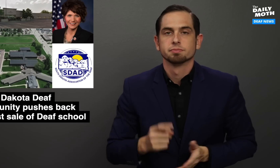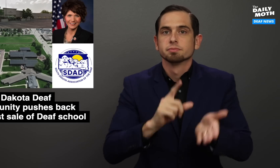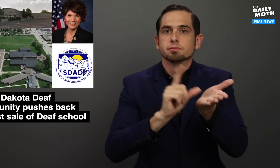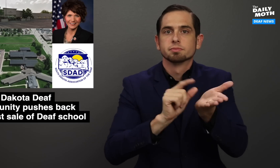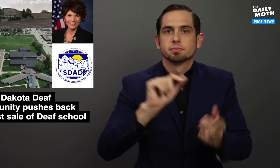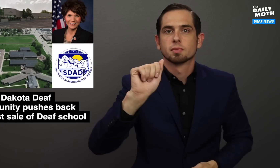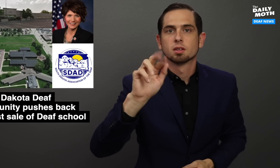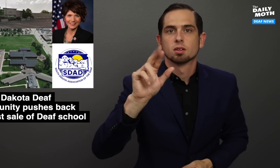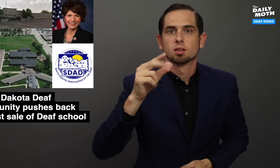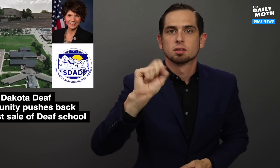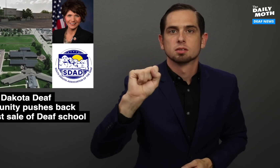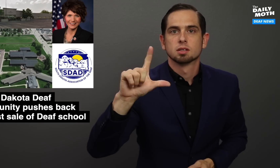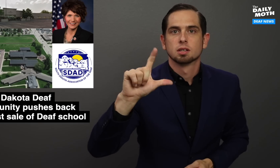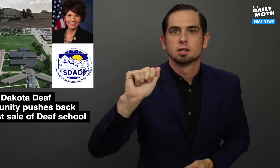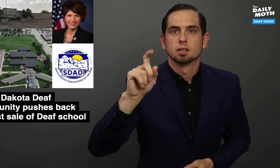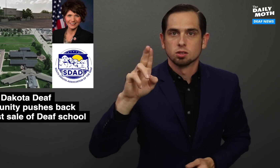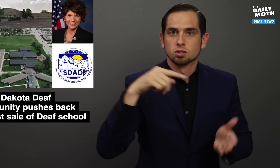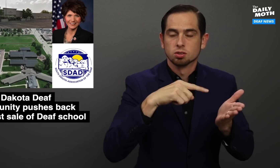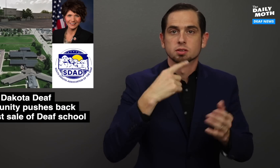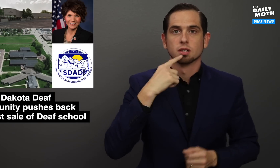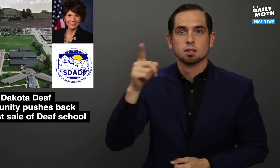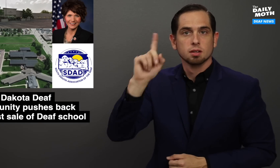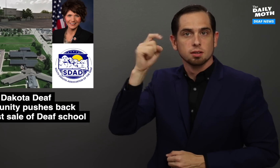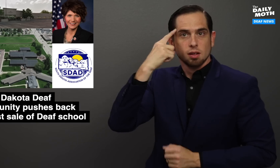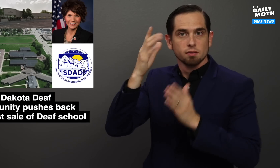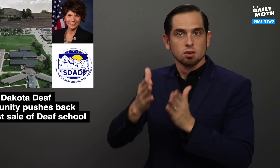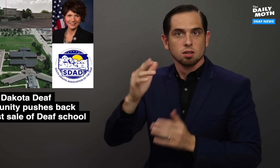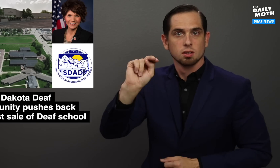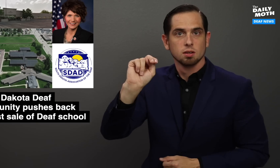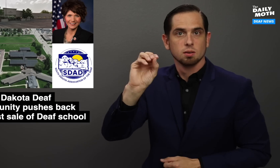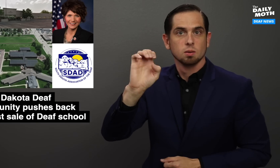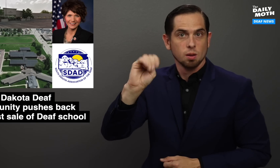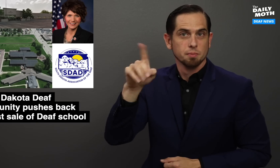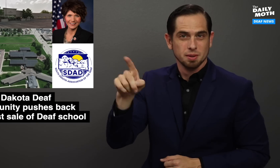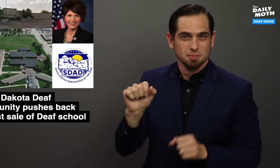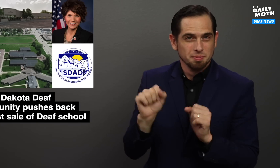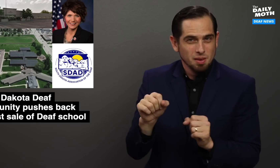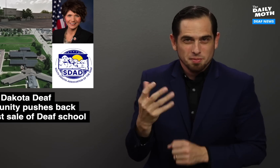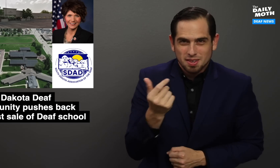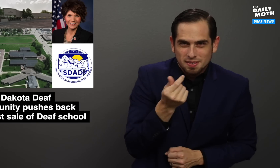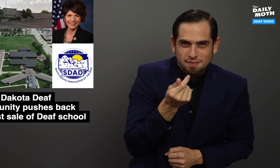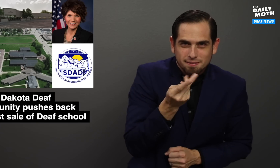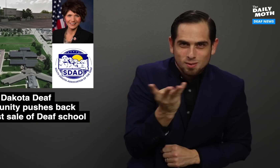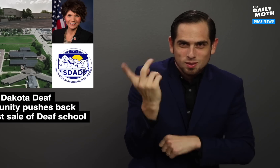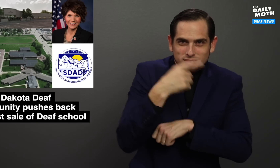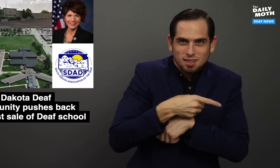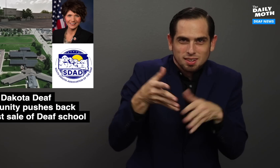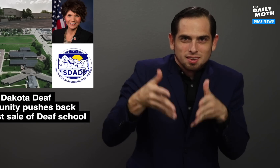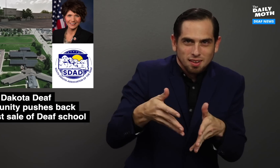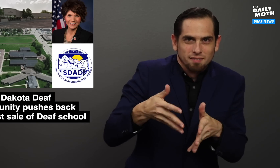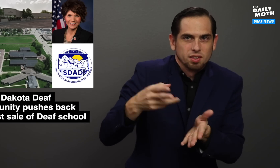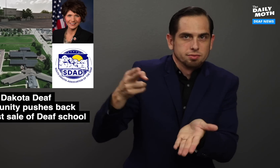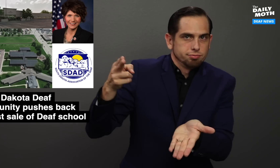The Argus Leader said Gov. Noem could be just a few days away